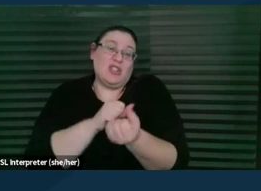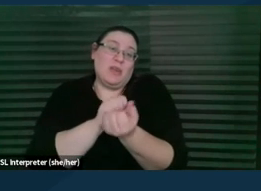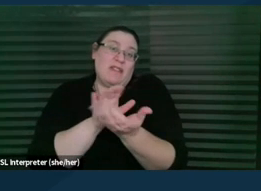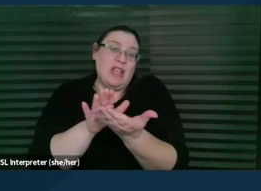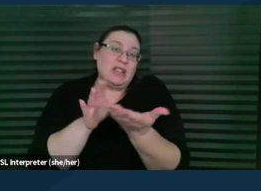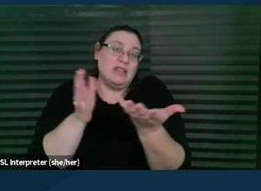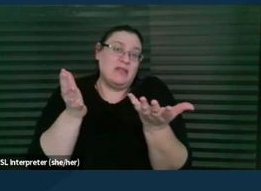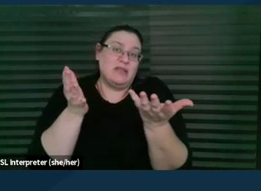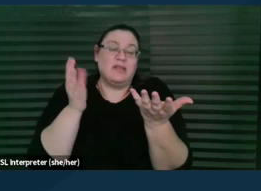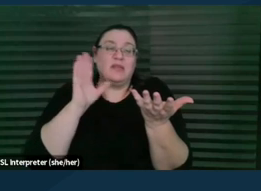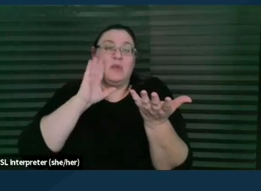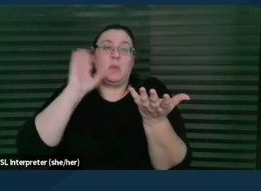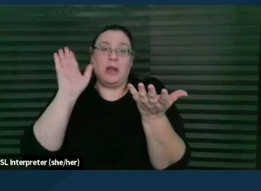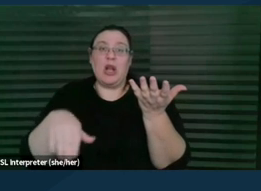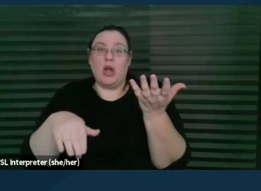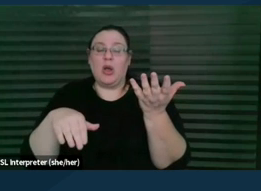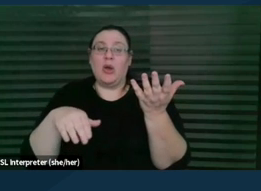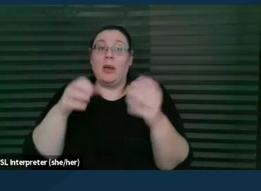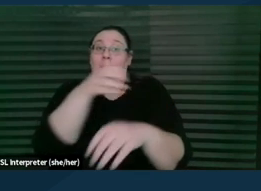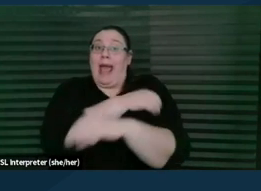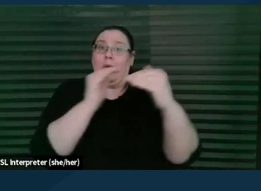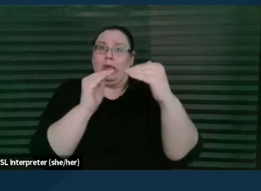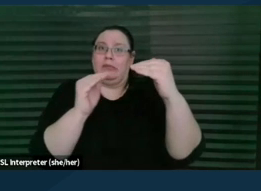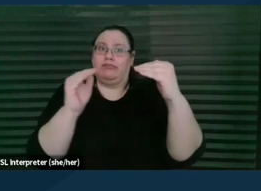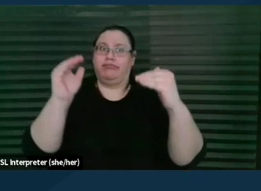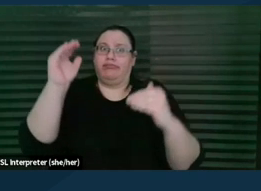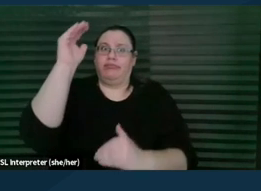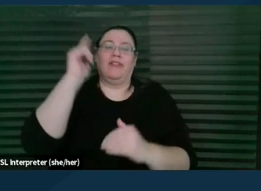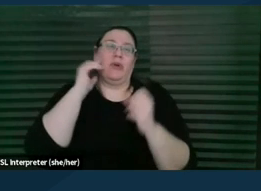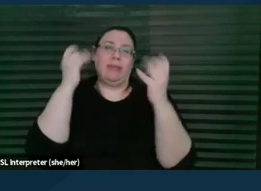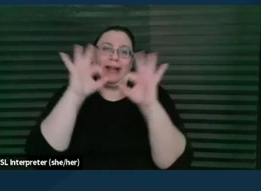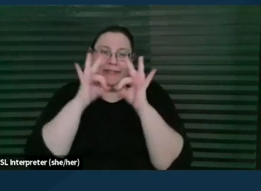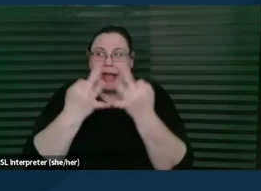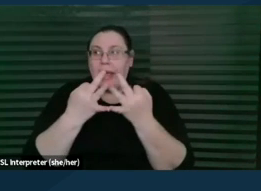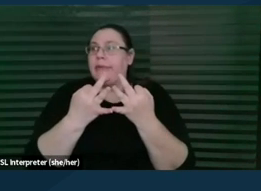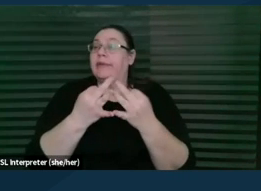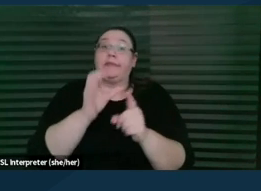You know, we know that there's power differentials for many of our families. They face cultural, language and income,